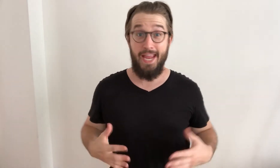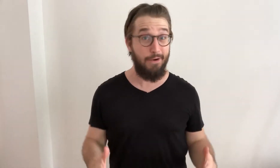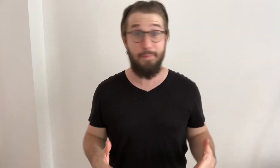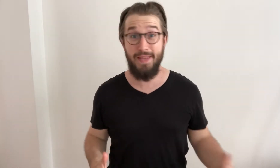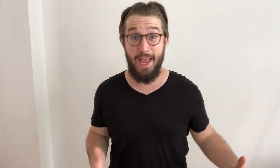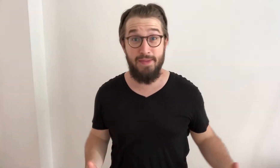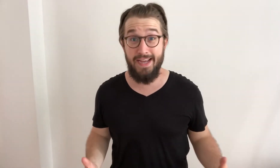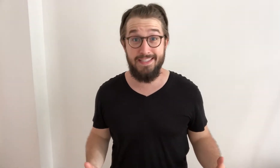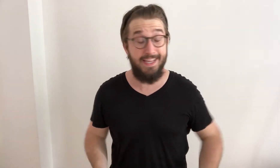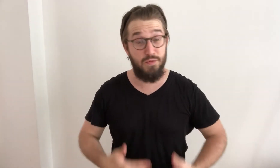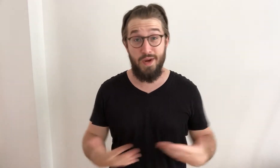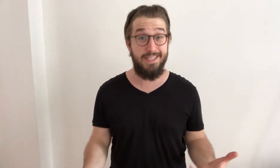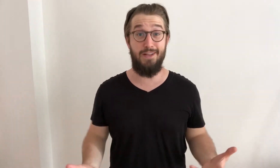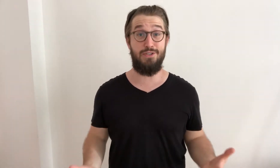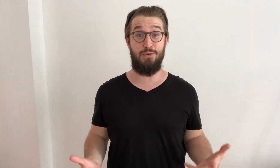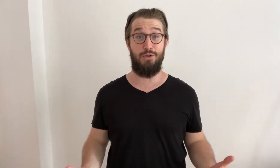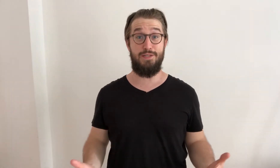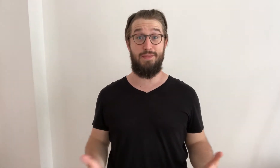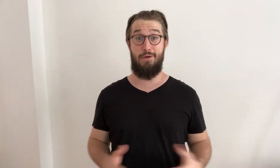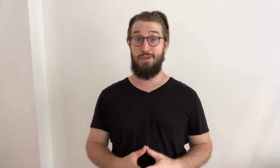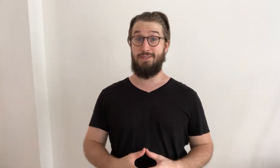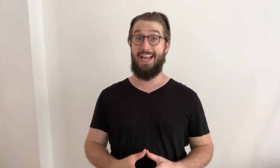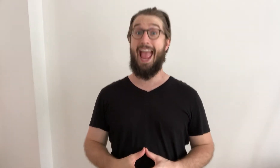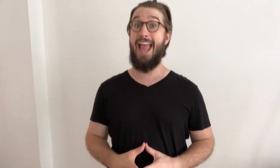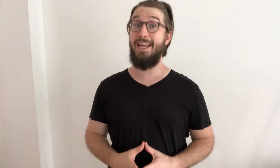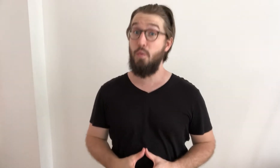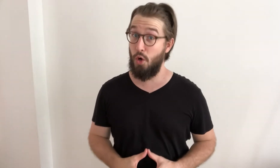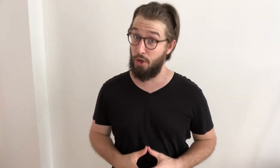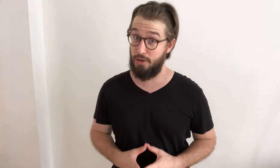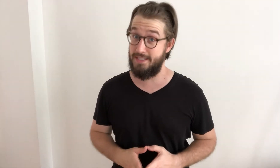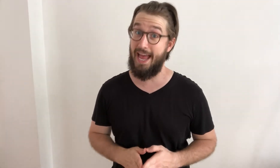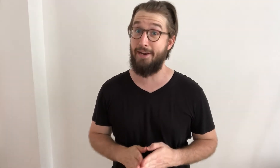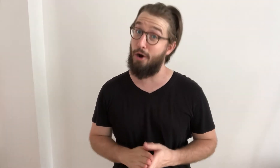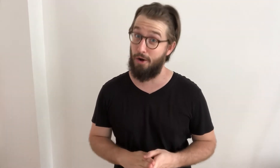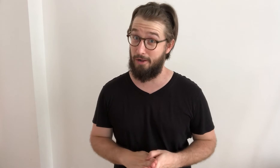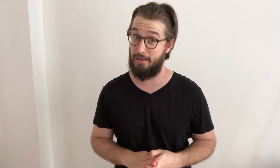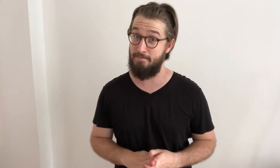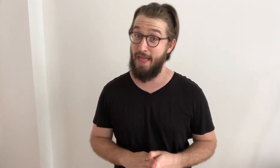Here at BKBXKids!, we tell stories without using any words at all.